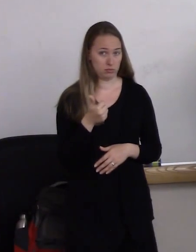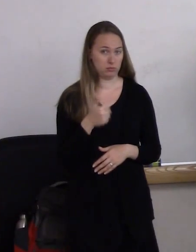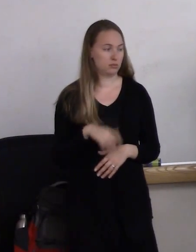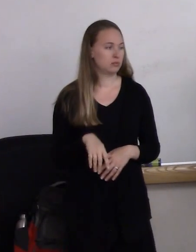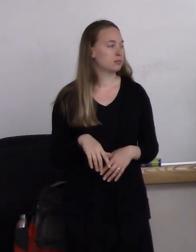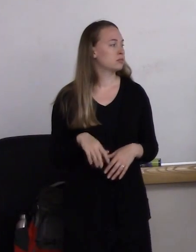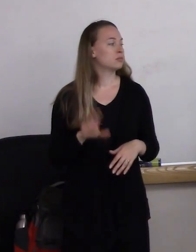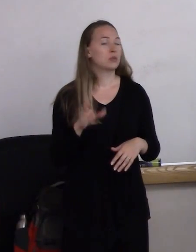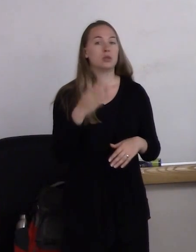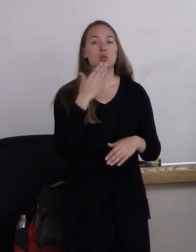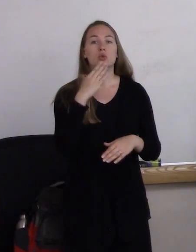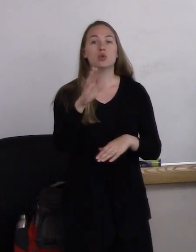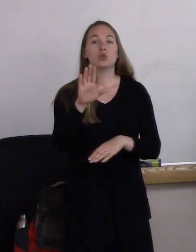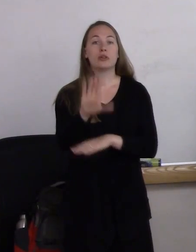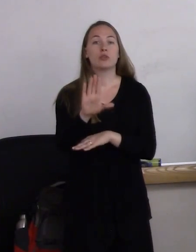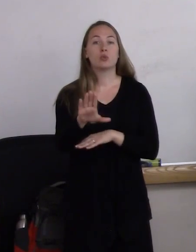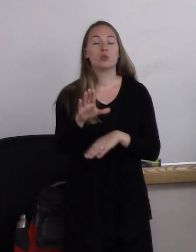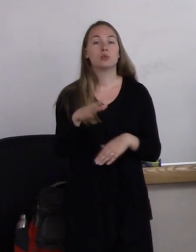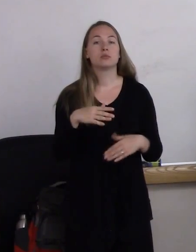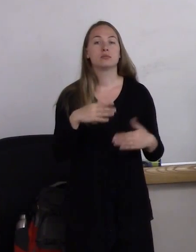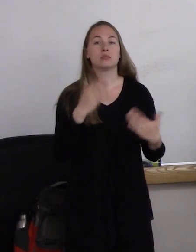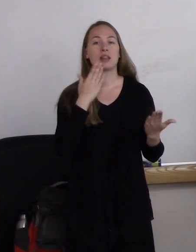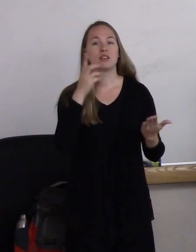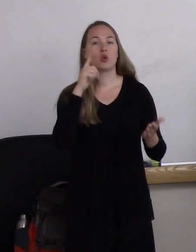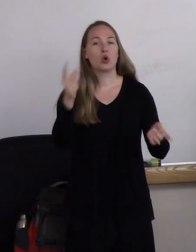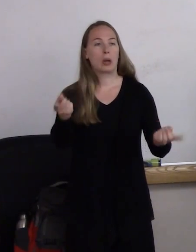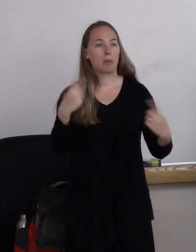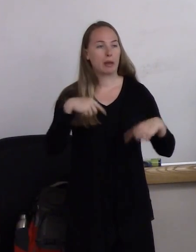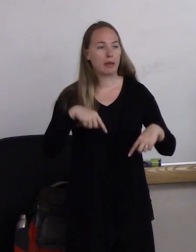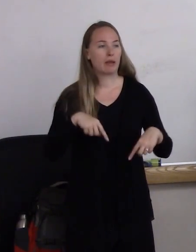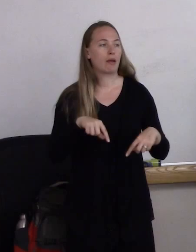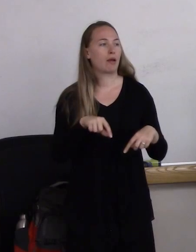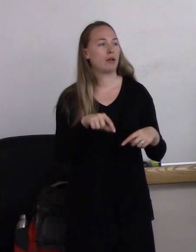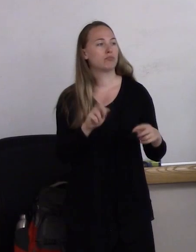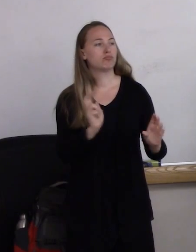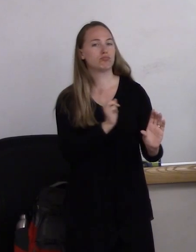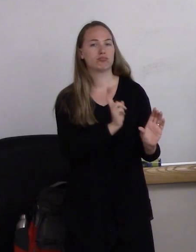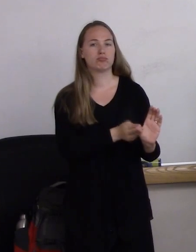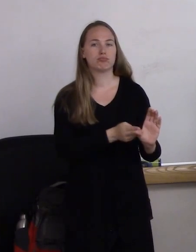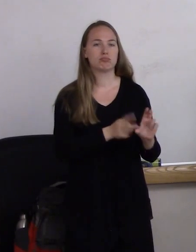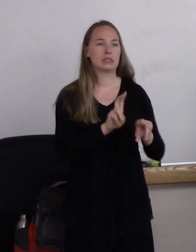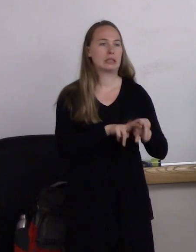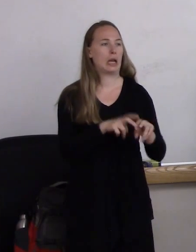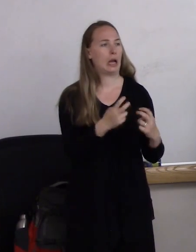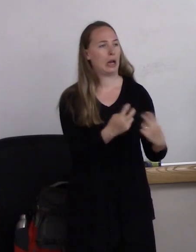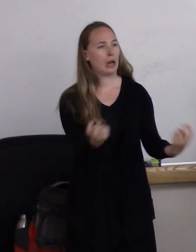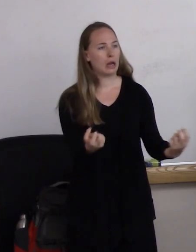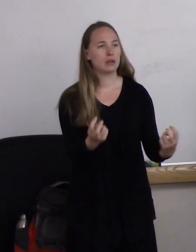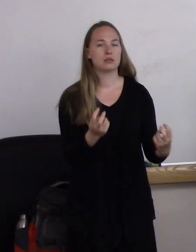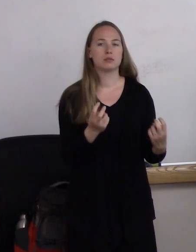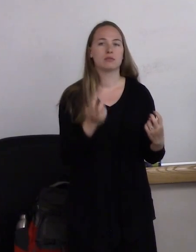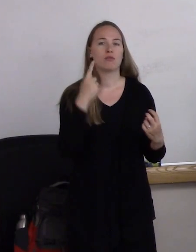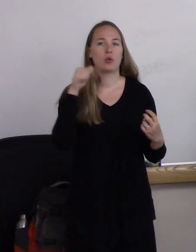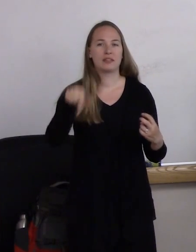Well, good afternoon. Thanks for coming and sitting with us for this presentation.